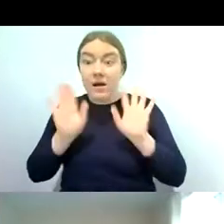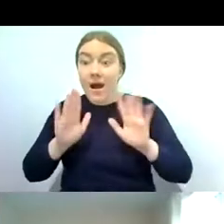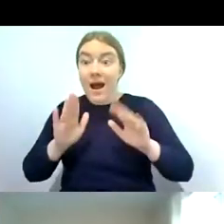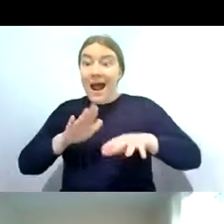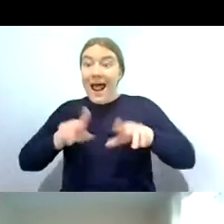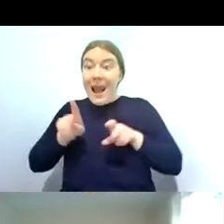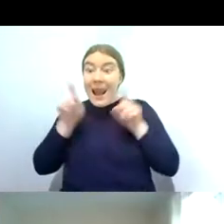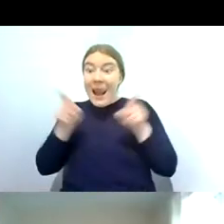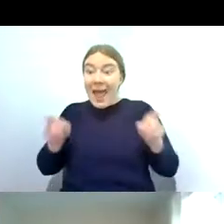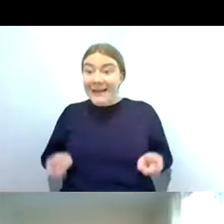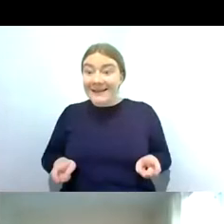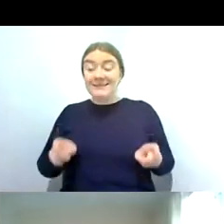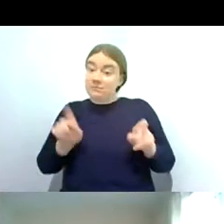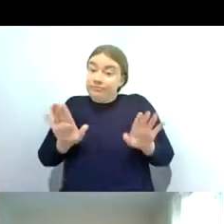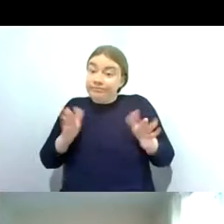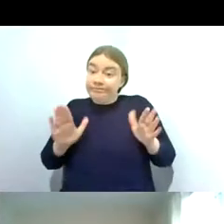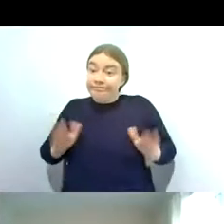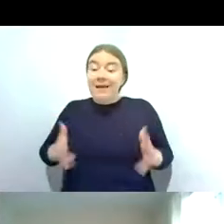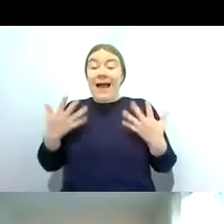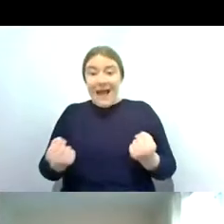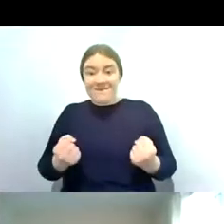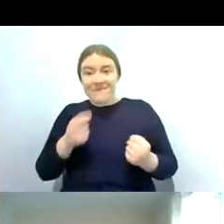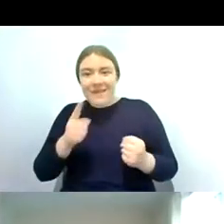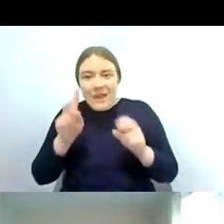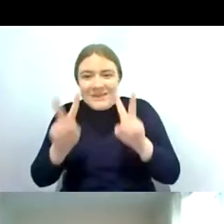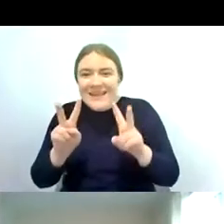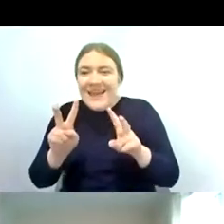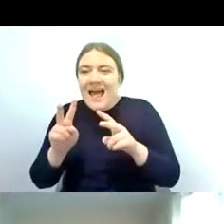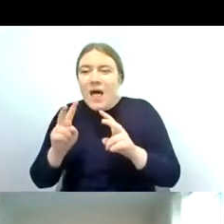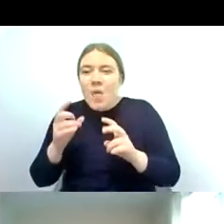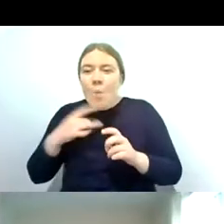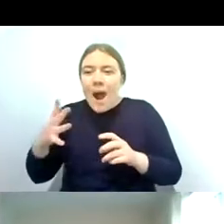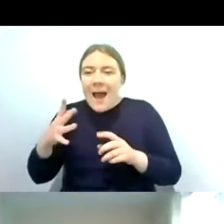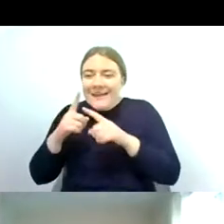really closely at the image you can just make out the white hairs and it kind of gives them